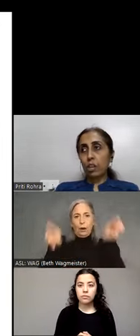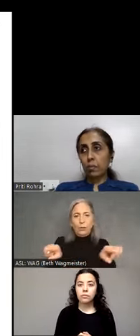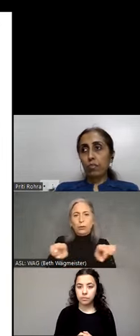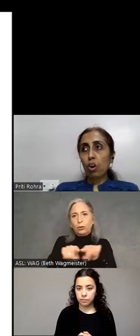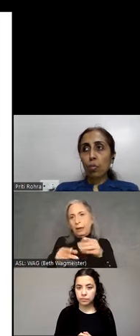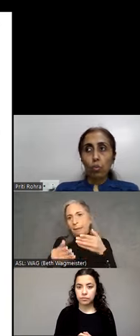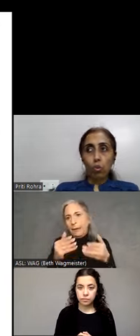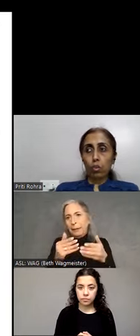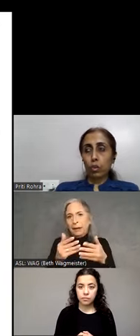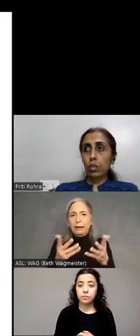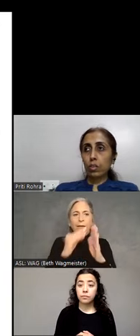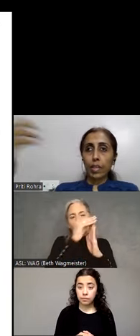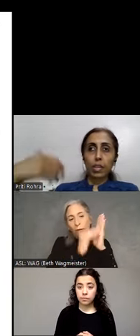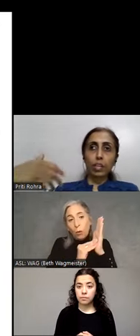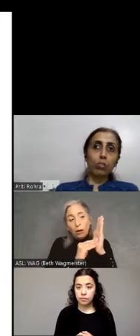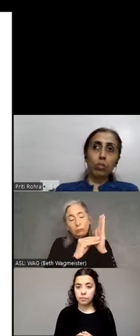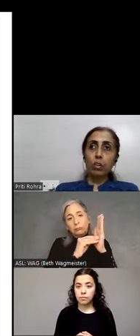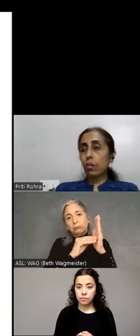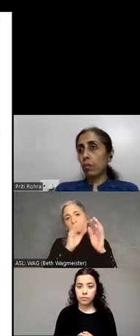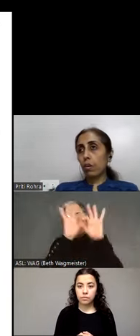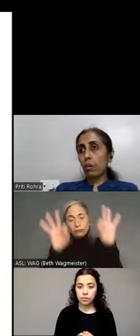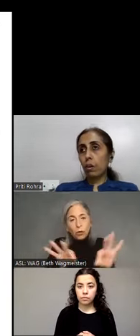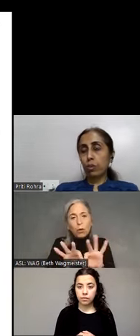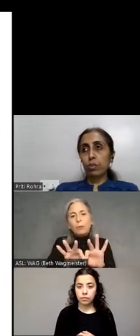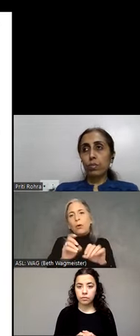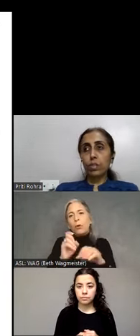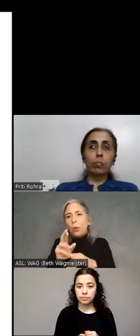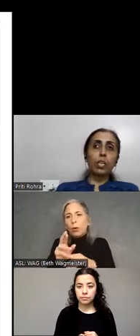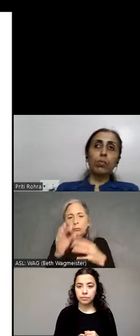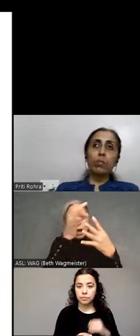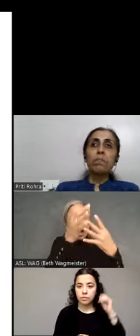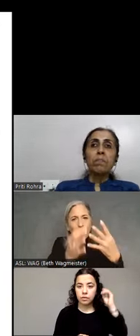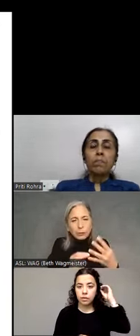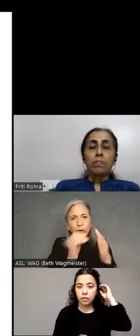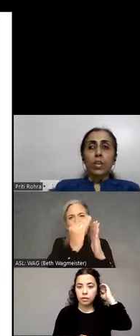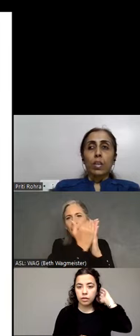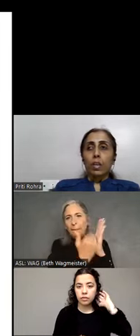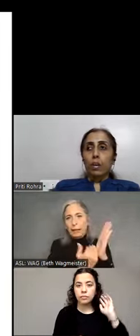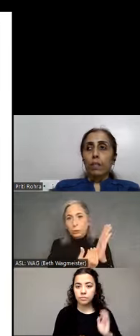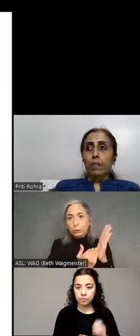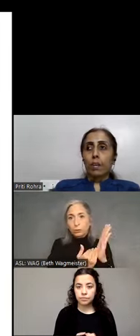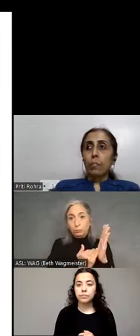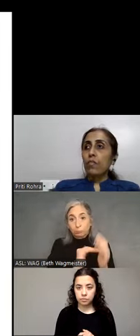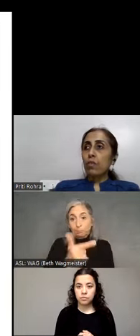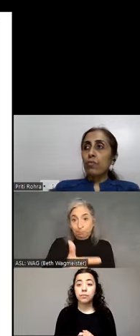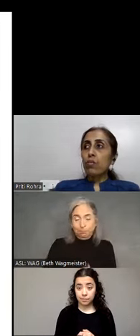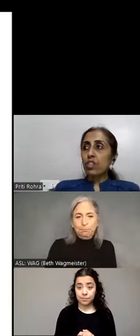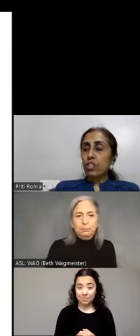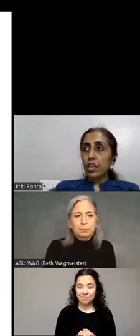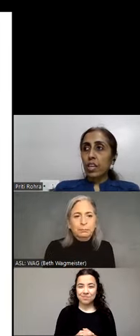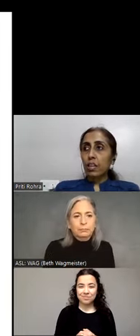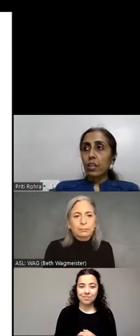out a form or cycling through the options within a menu. Apart from focus checking,